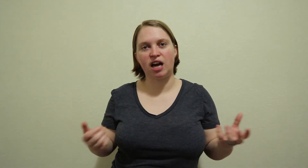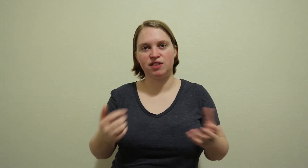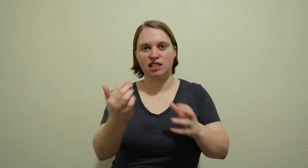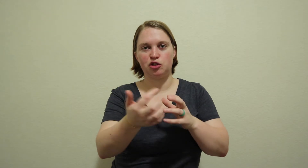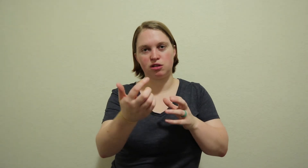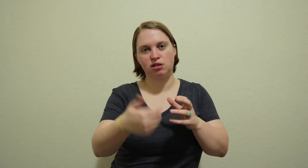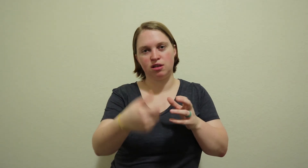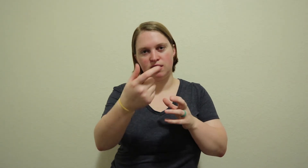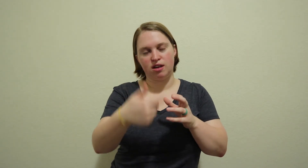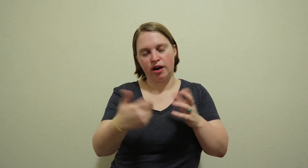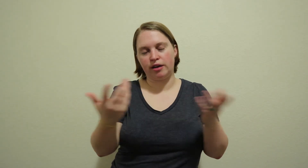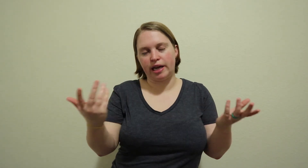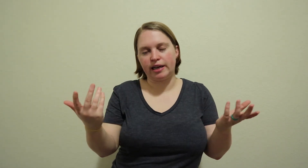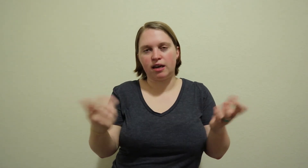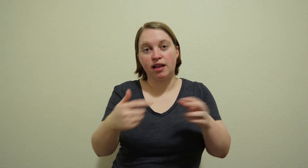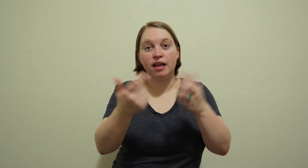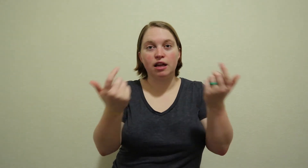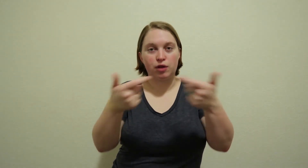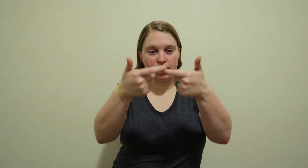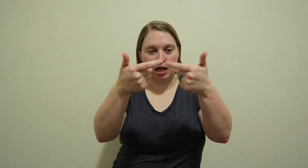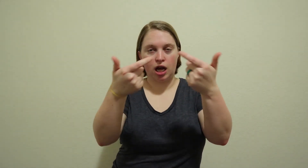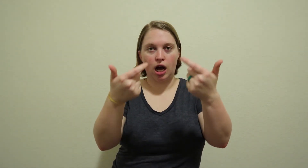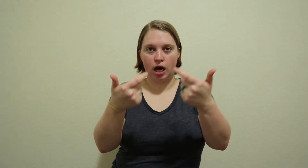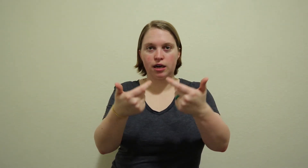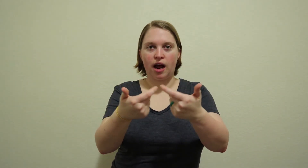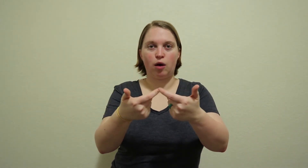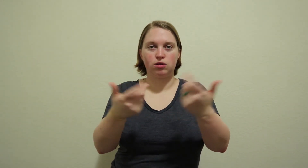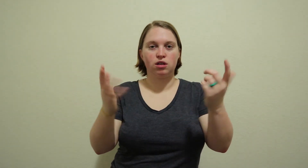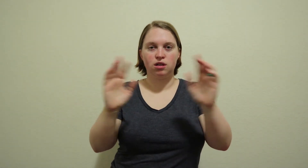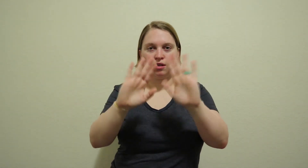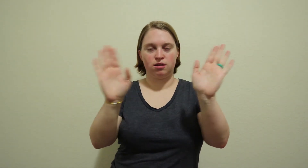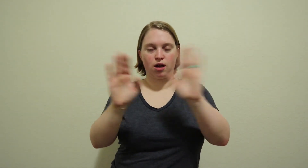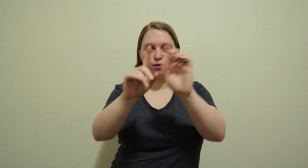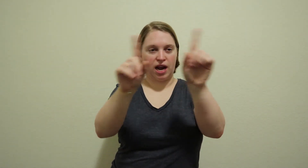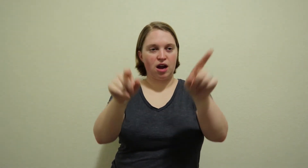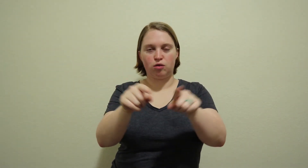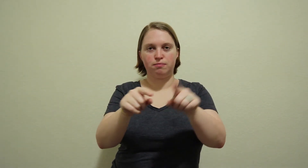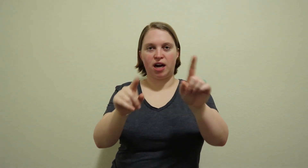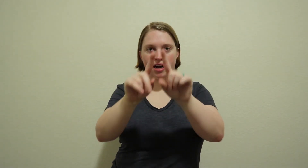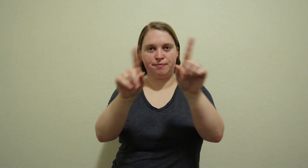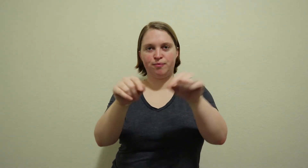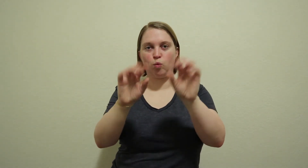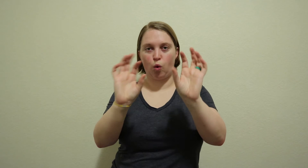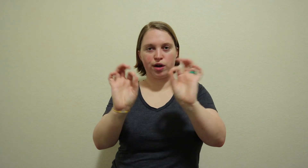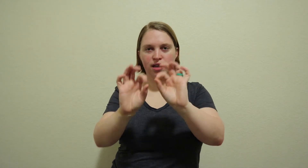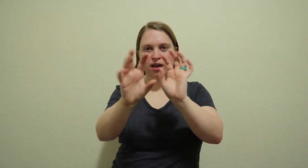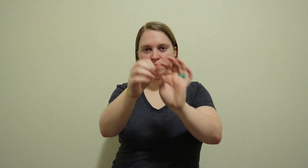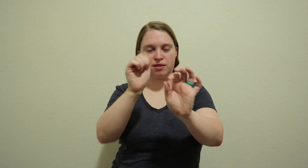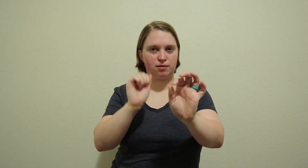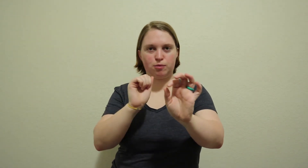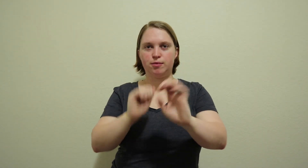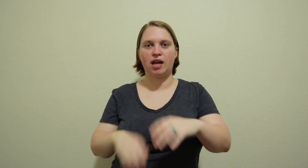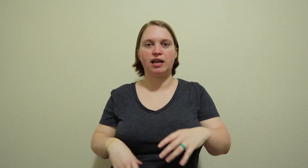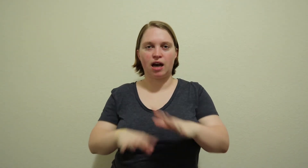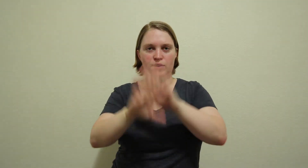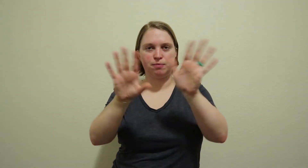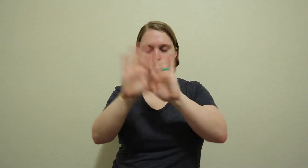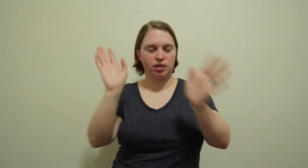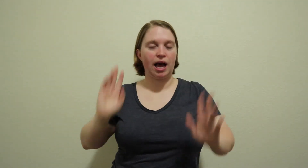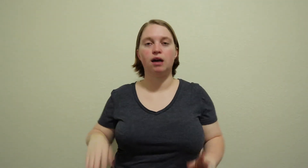stitches on that cut, they literally like cut out around my wart and take it out it, yeah